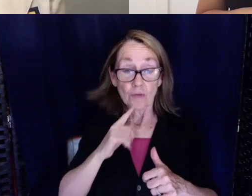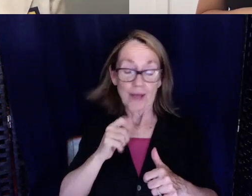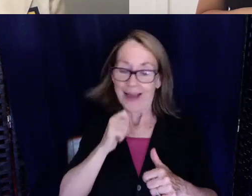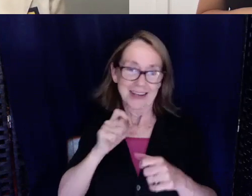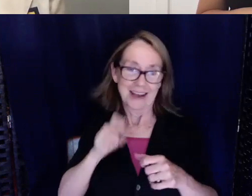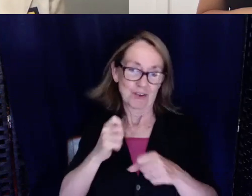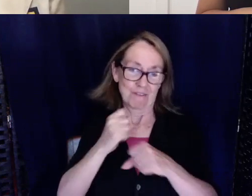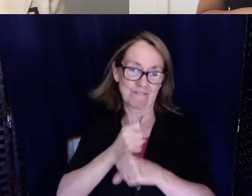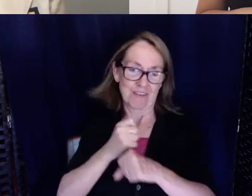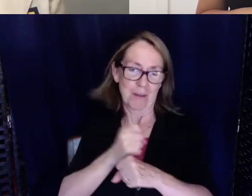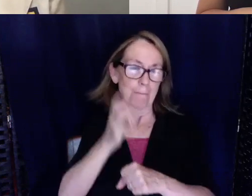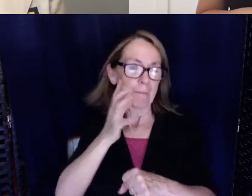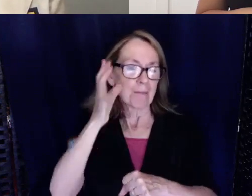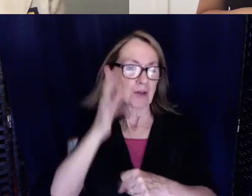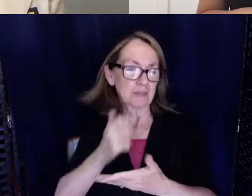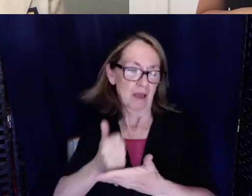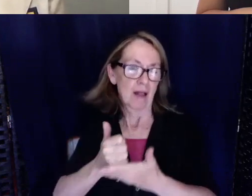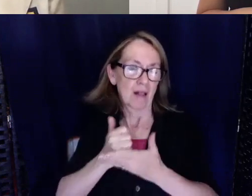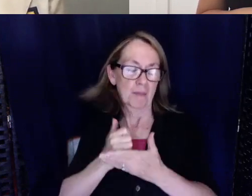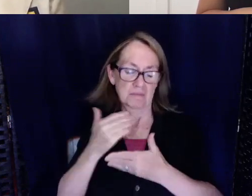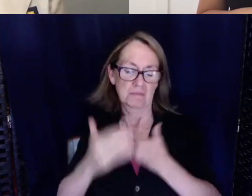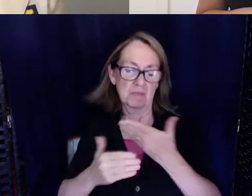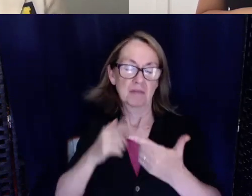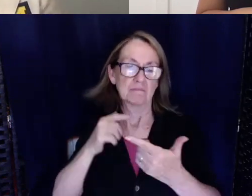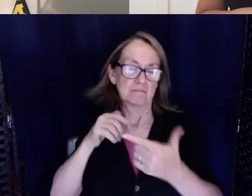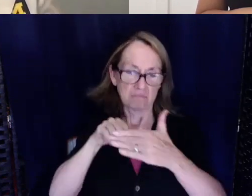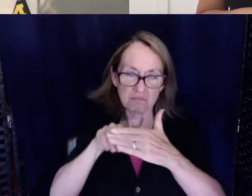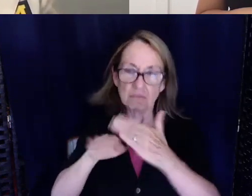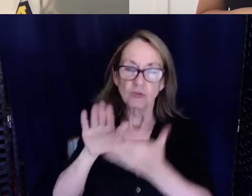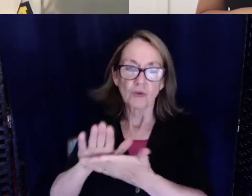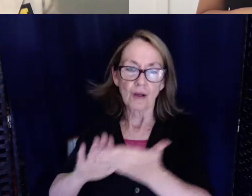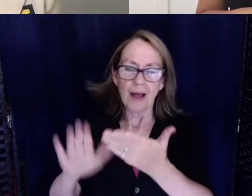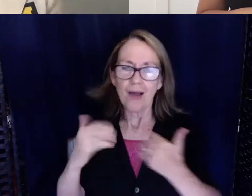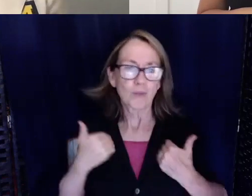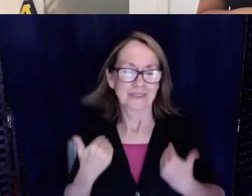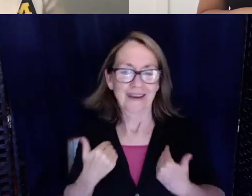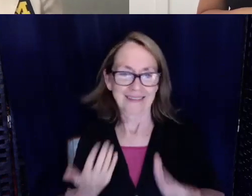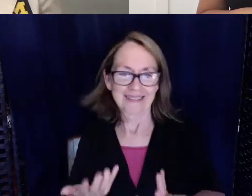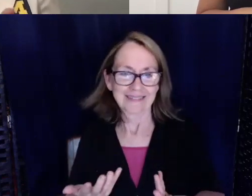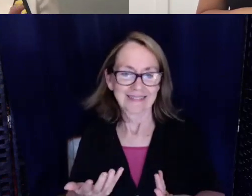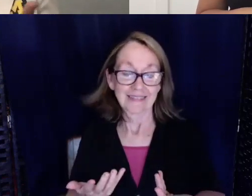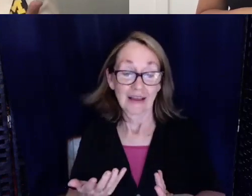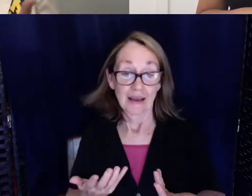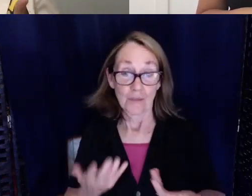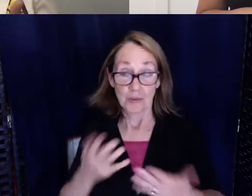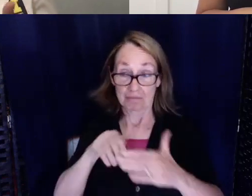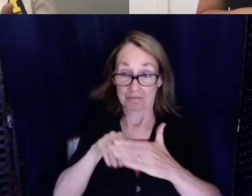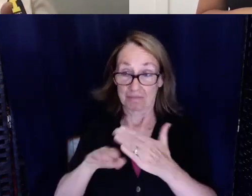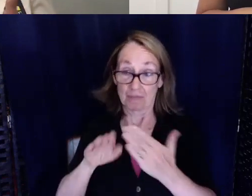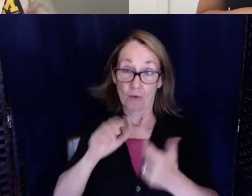My parents were able to help me with that because I was so young. But once I started getting older in college and I was